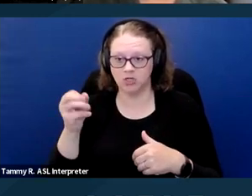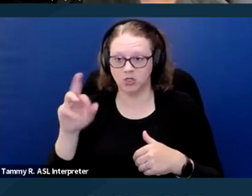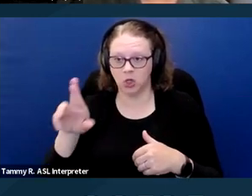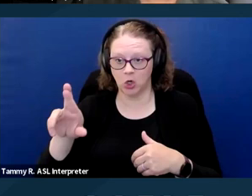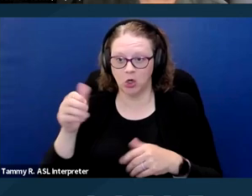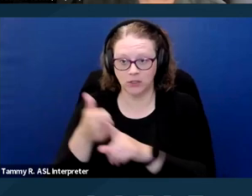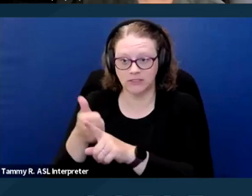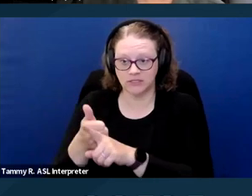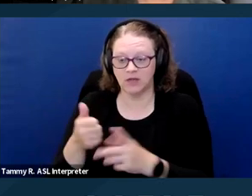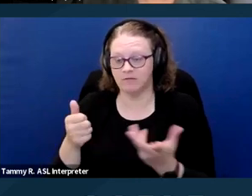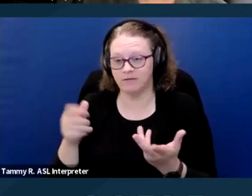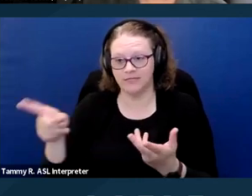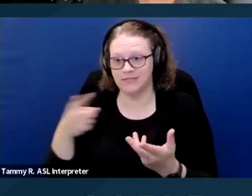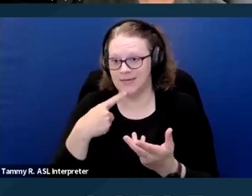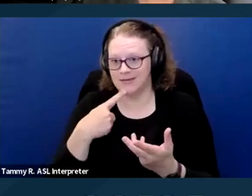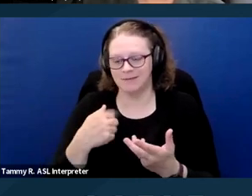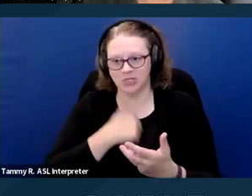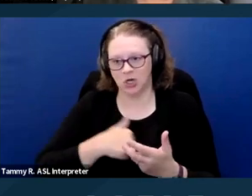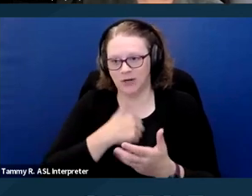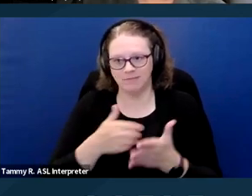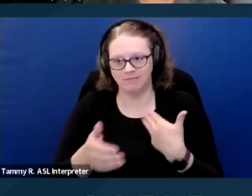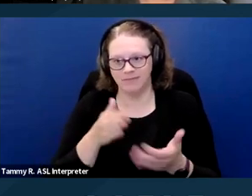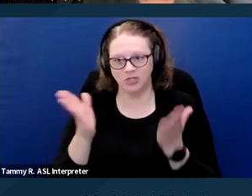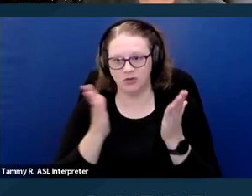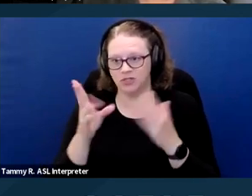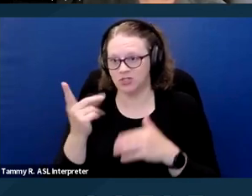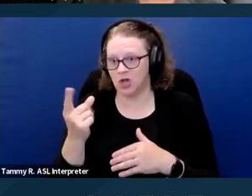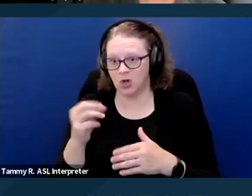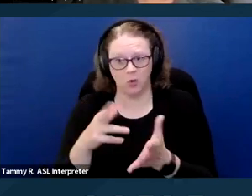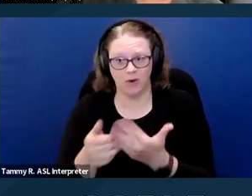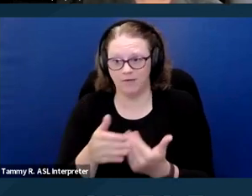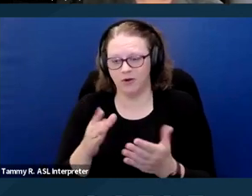to accept dogs even if they were service dogs. And then there was a series of emails back